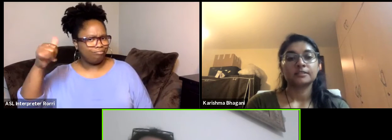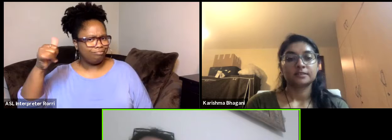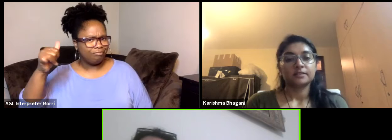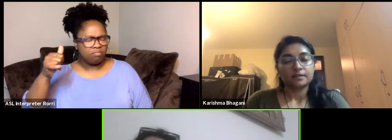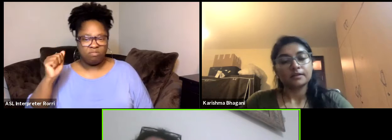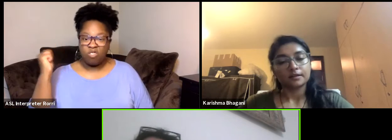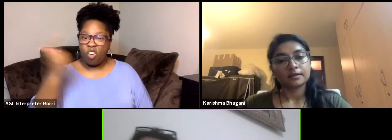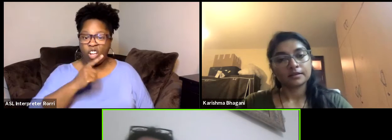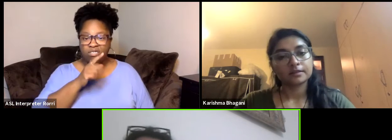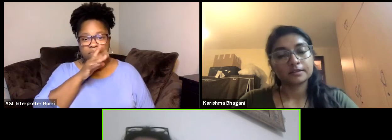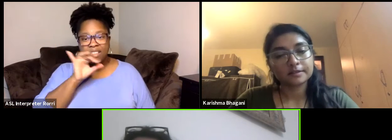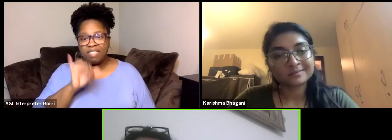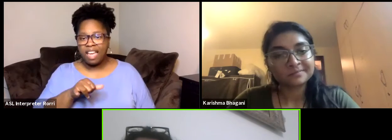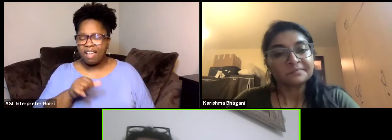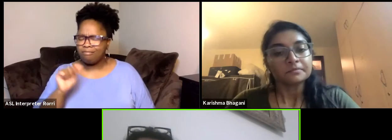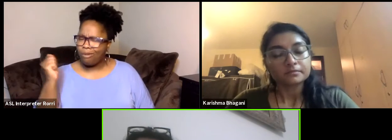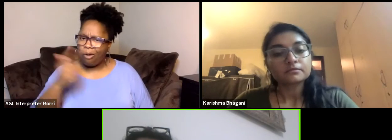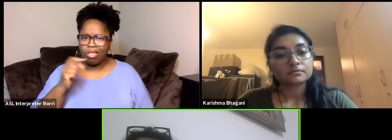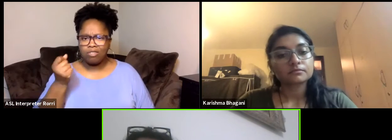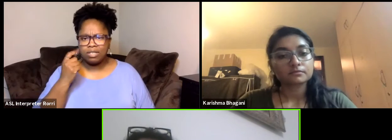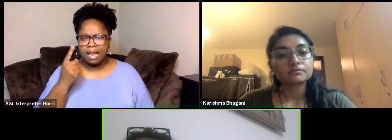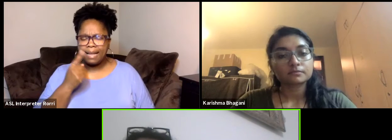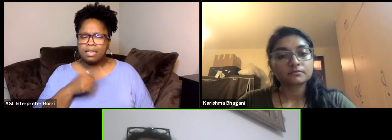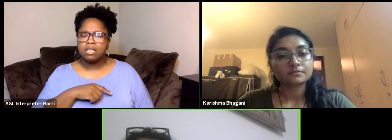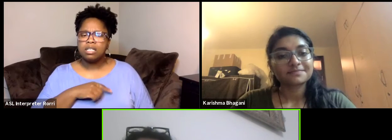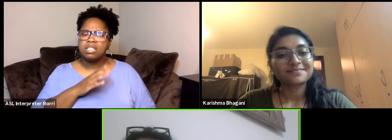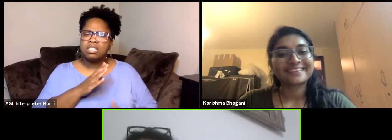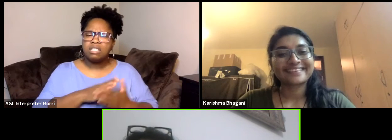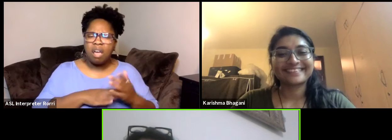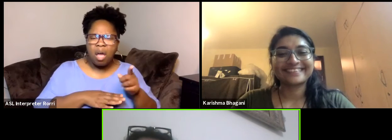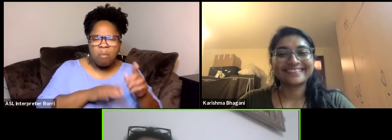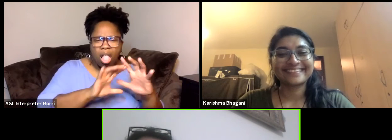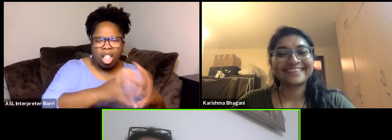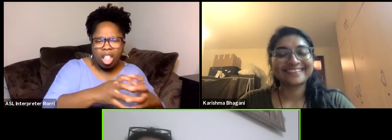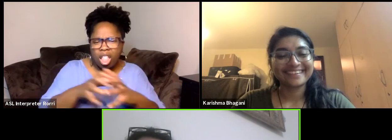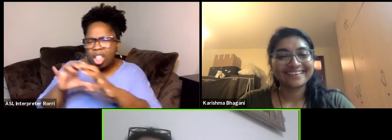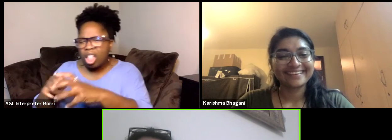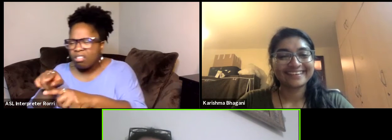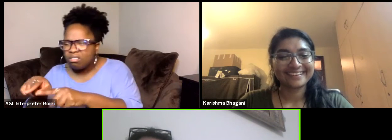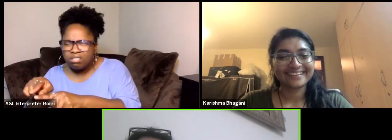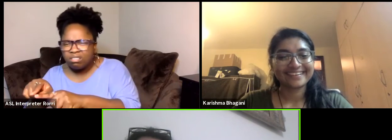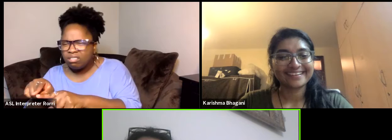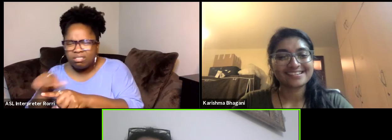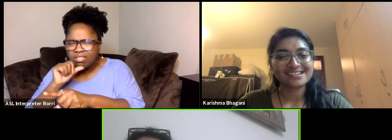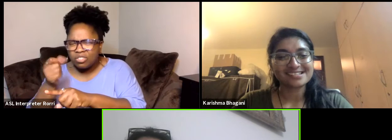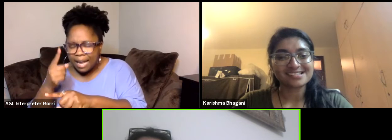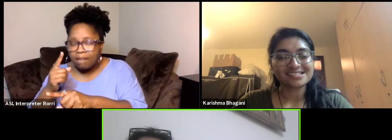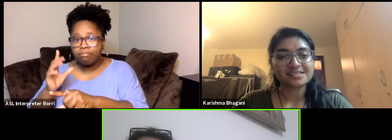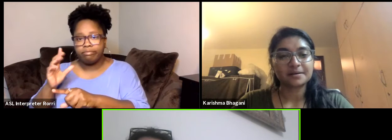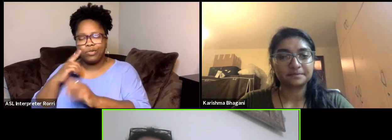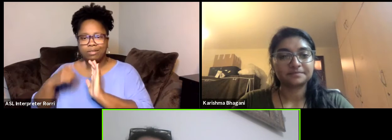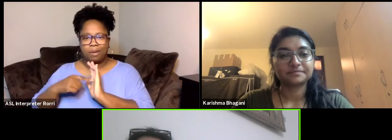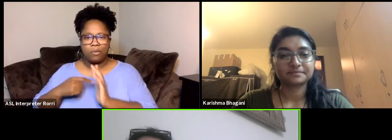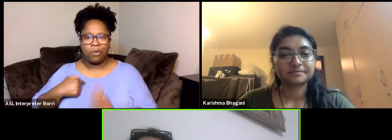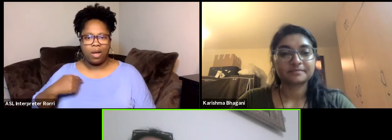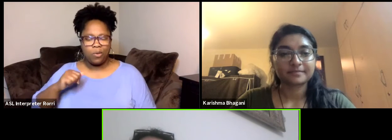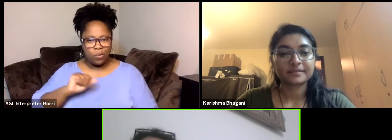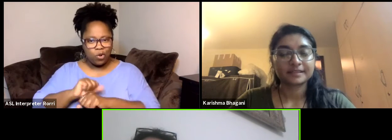There are some dialects that we don't understand even on each other for example I think when I was working in Egypt I had my Egyptian colleagues